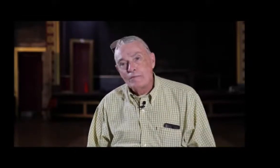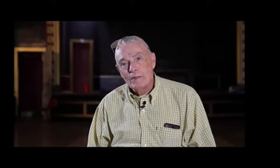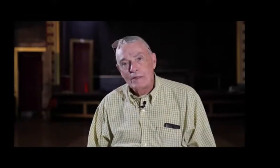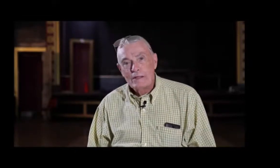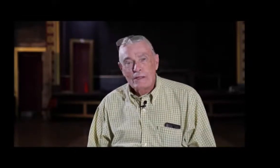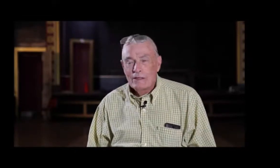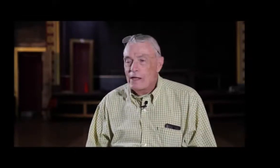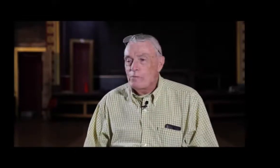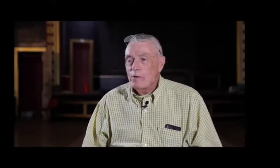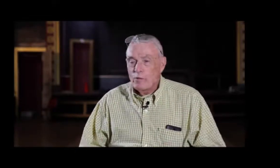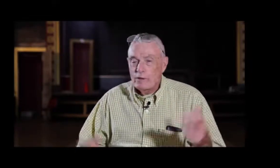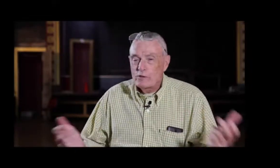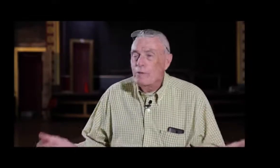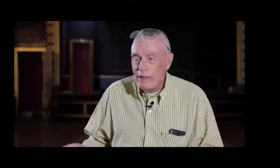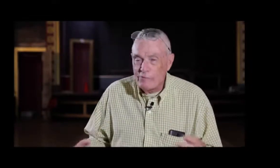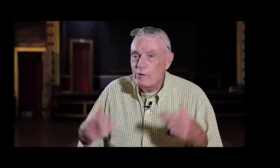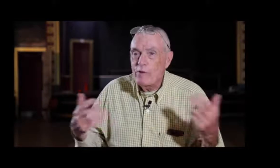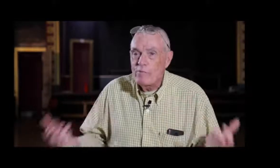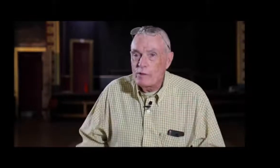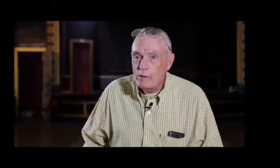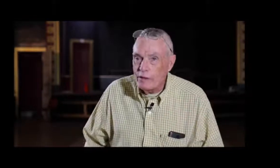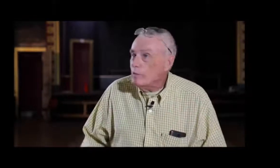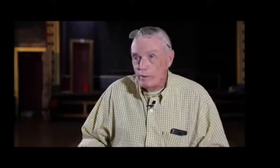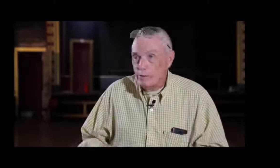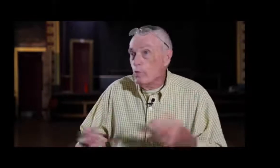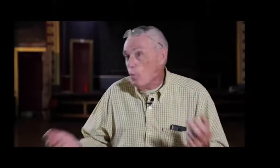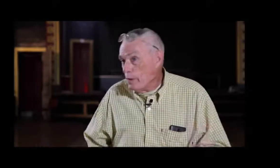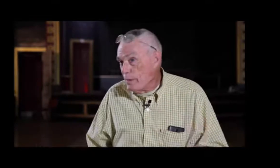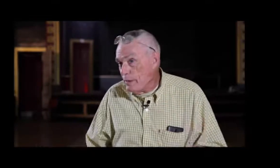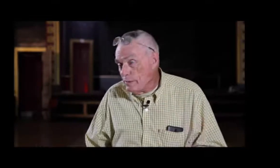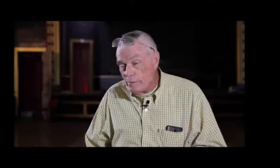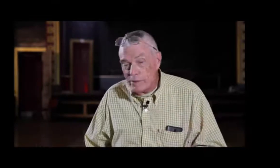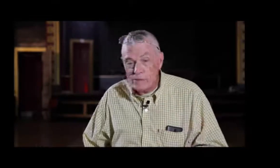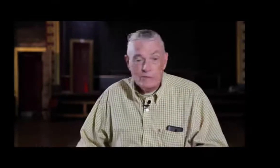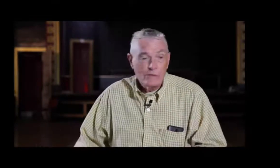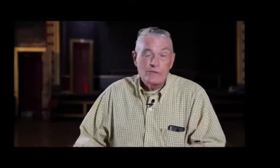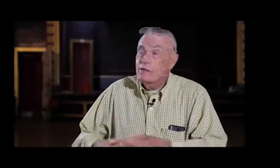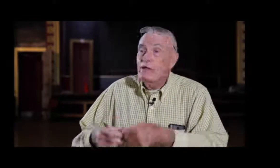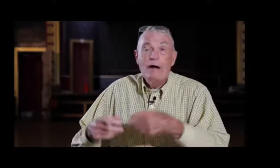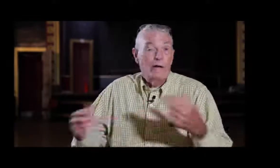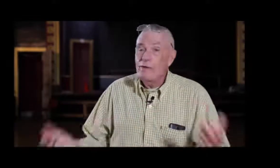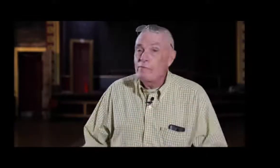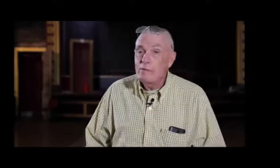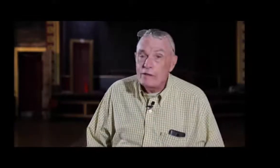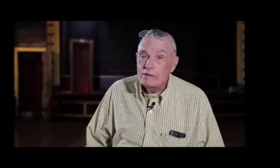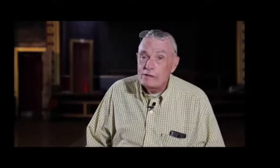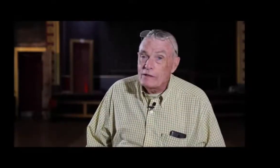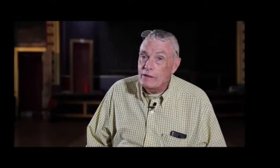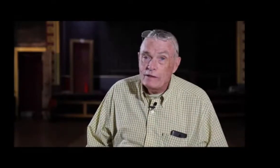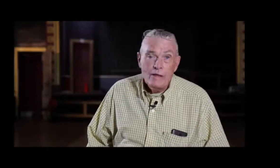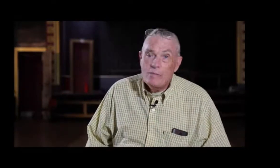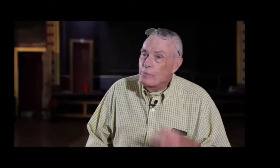inner city these are the good guys smile at them give them you know